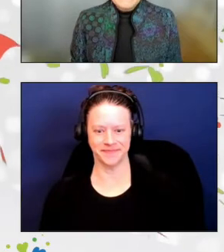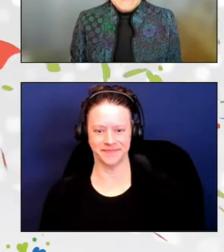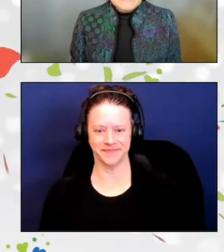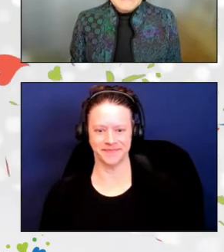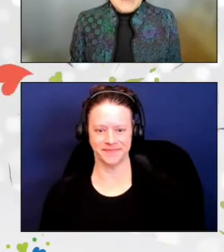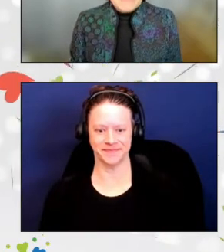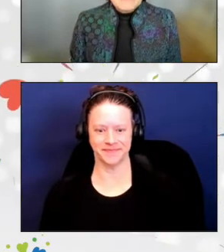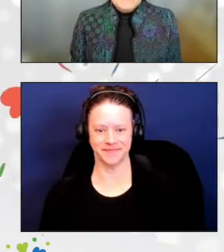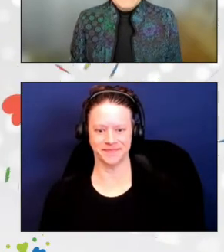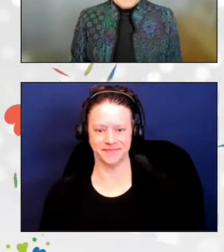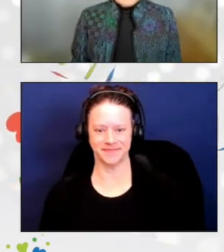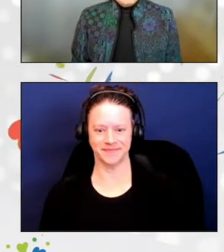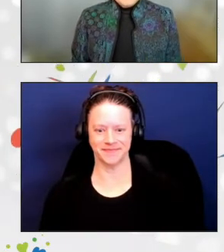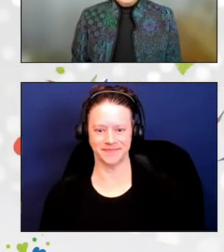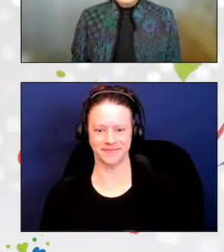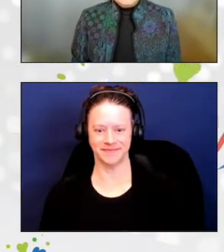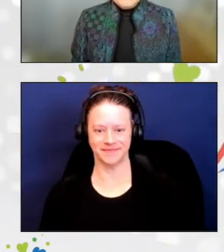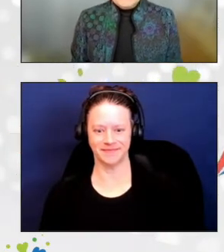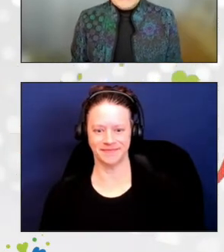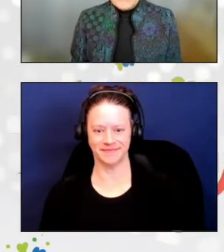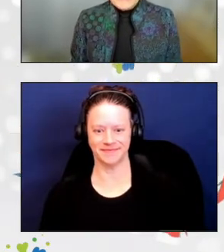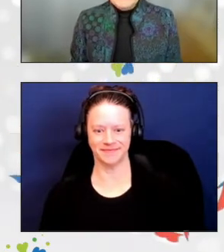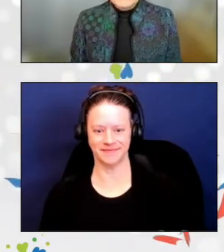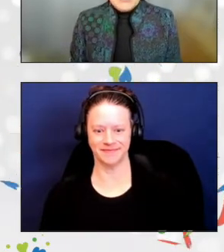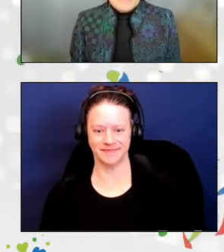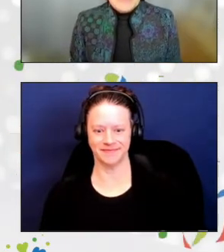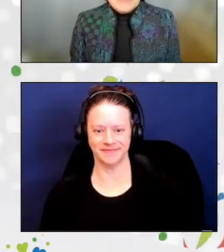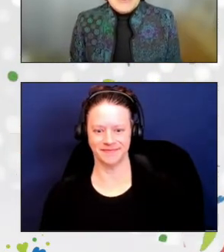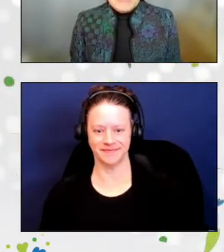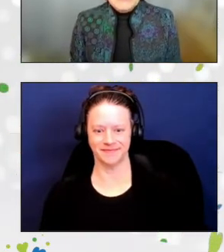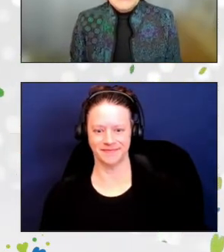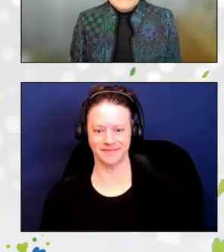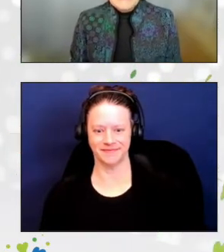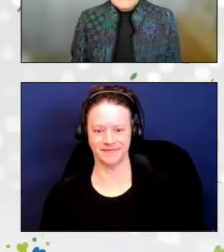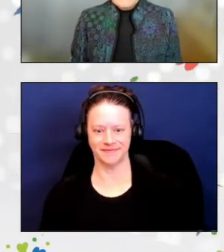Next up, are the Local Service Provider Champion Awards.